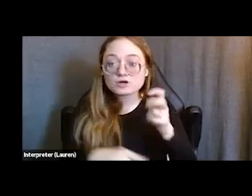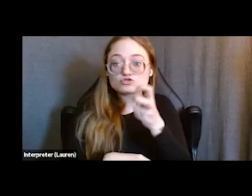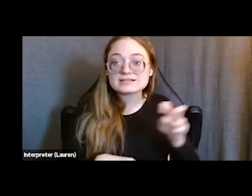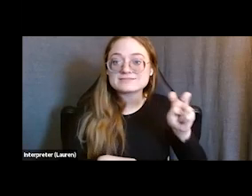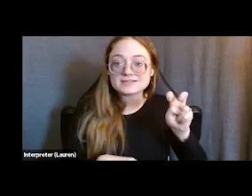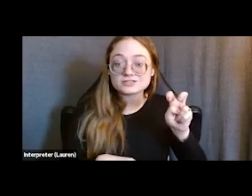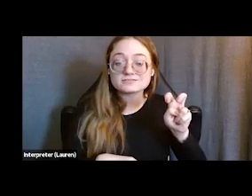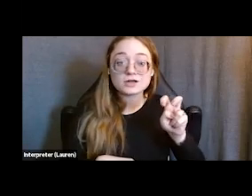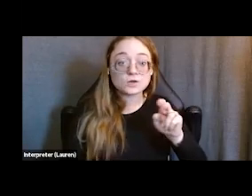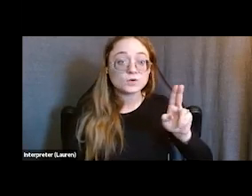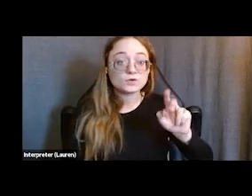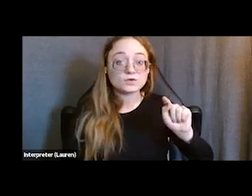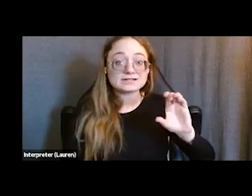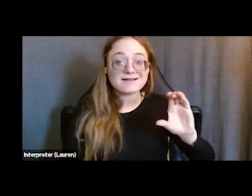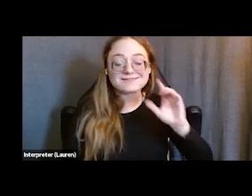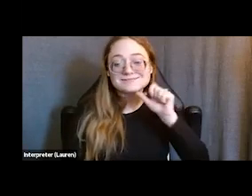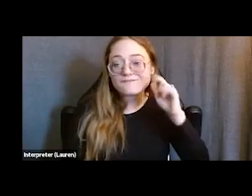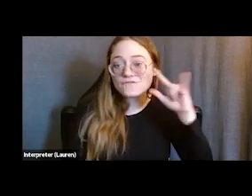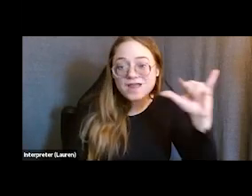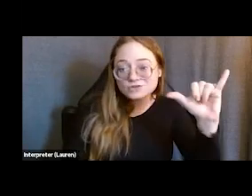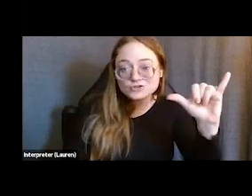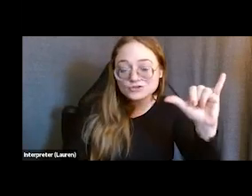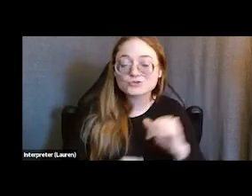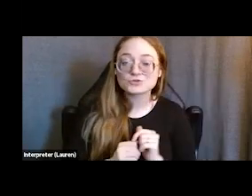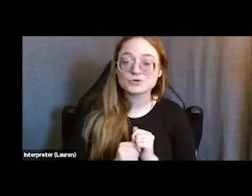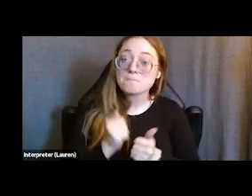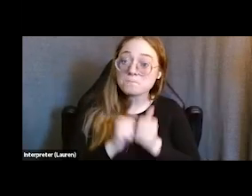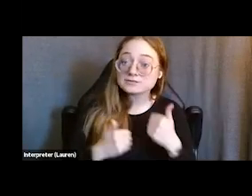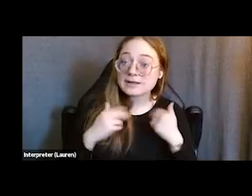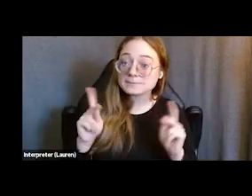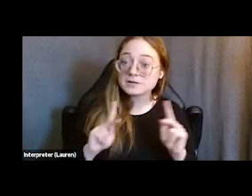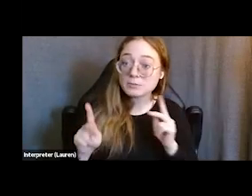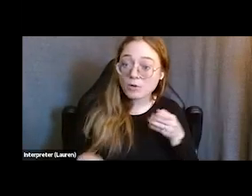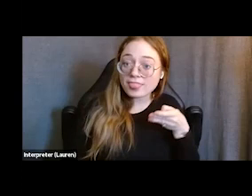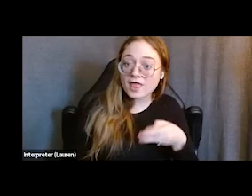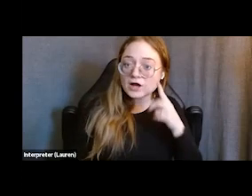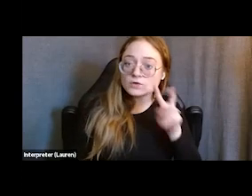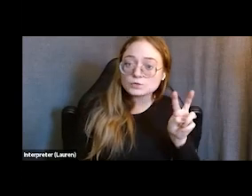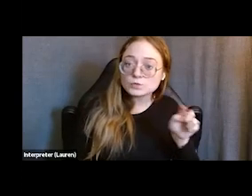We know UTEC is not a forever program. Most of our young people are in the program about two to three years.